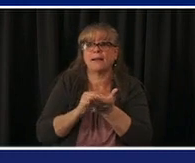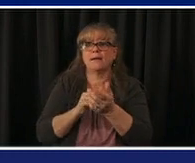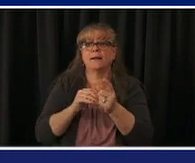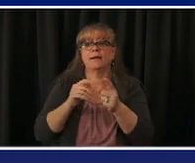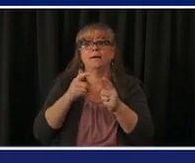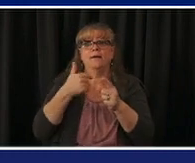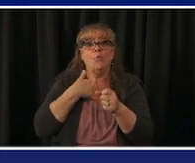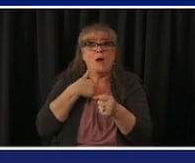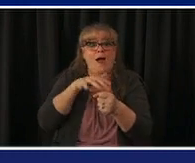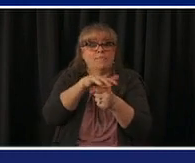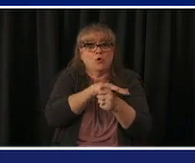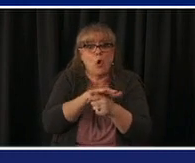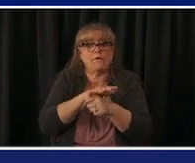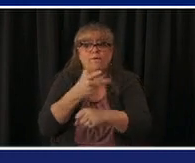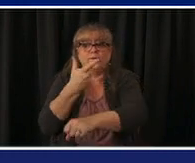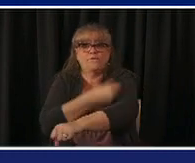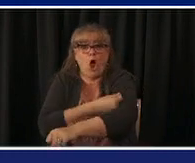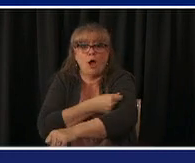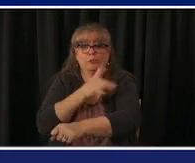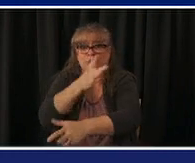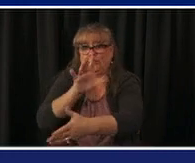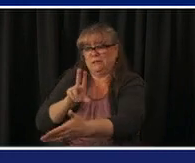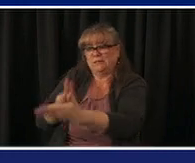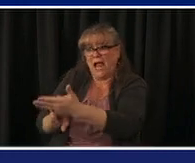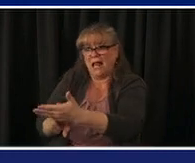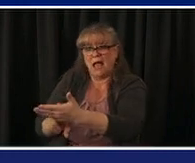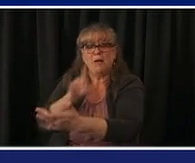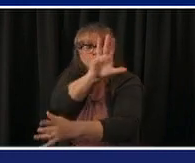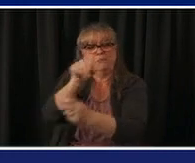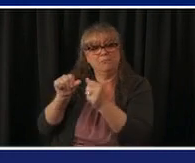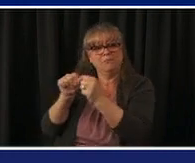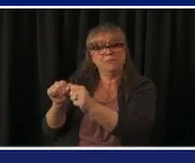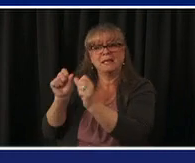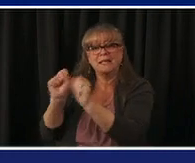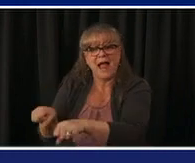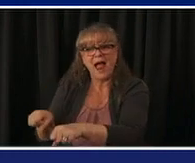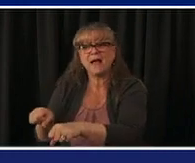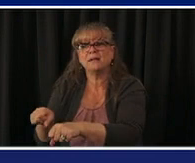major chains have they're all getting as much as they can use uh many of the minor chains have but